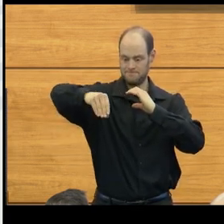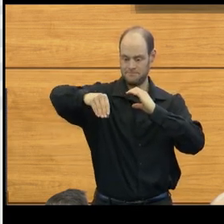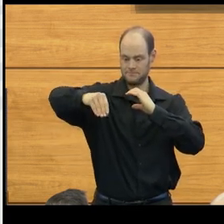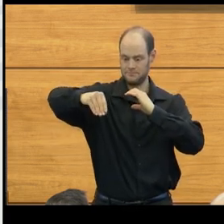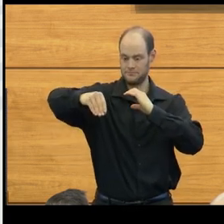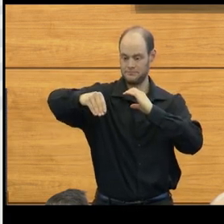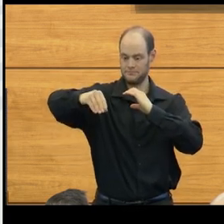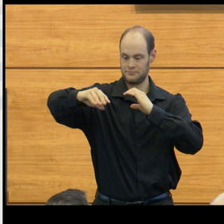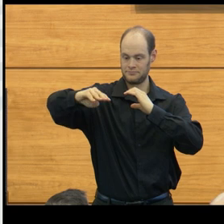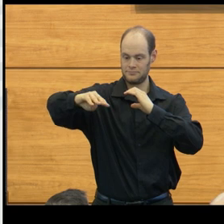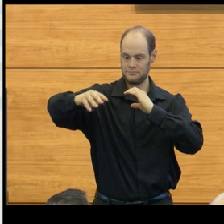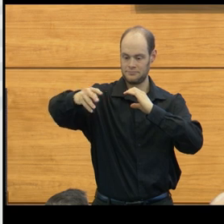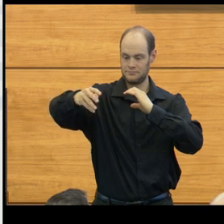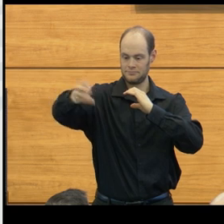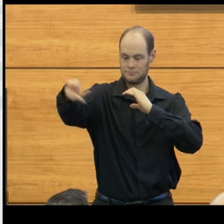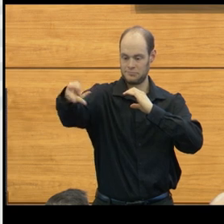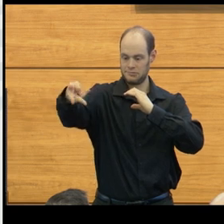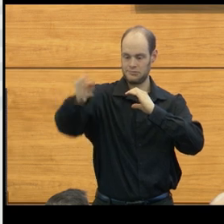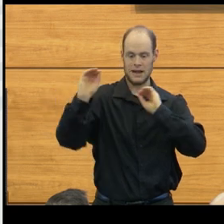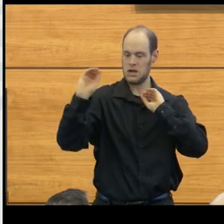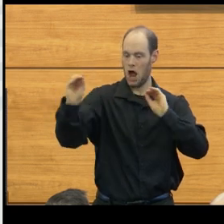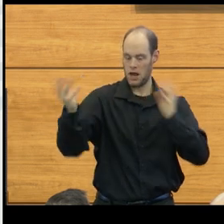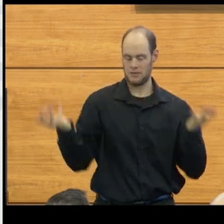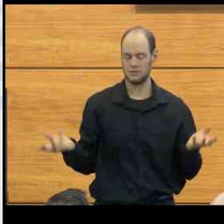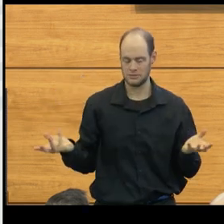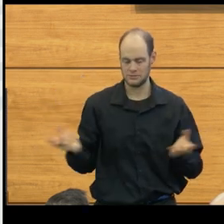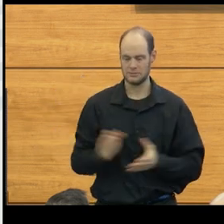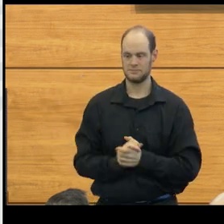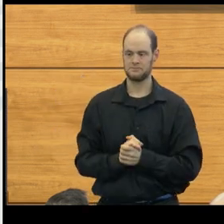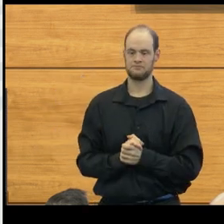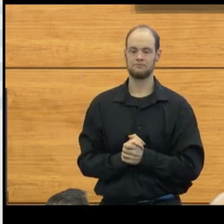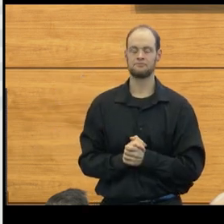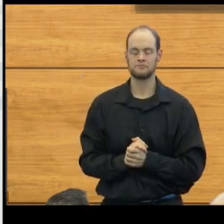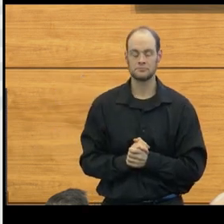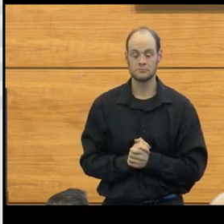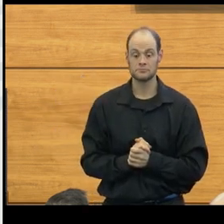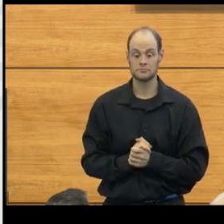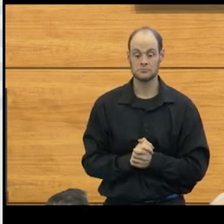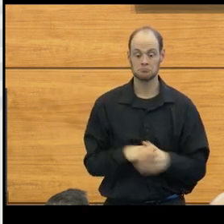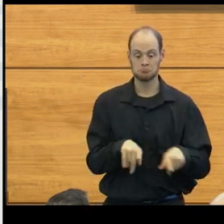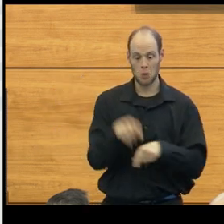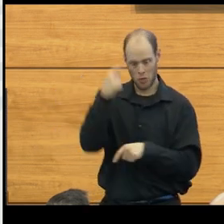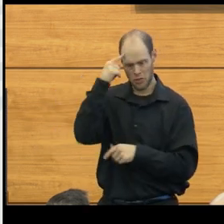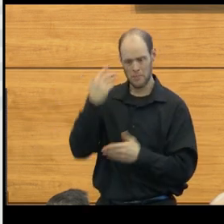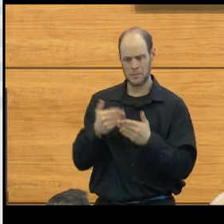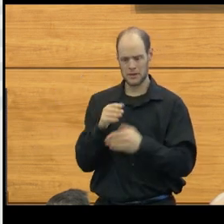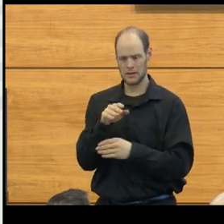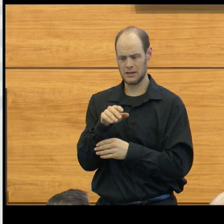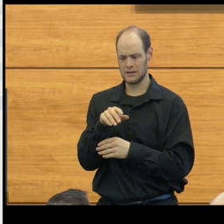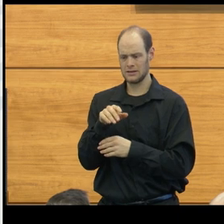it would stop any reflux back into it. He also thought that perhaps a biocompatible